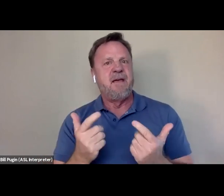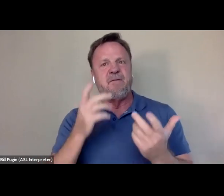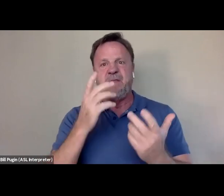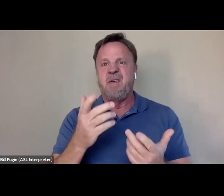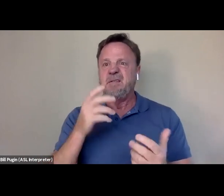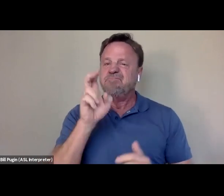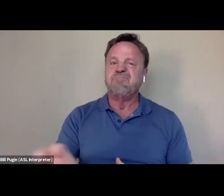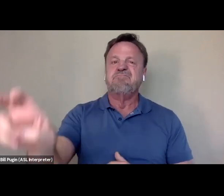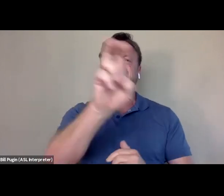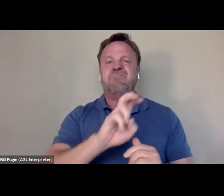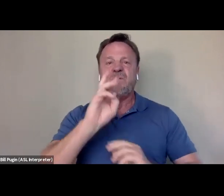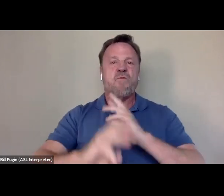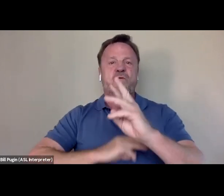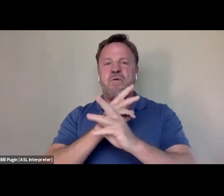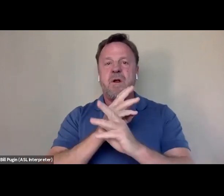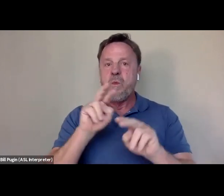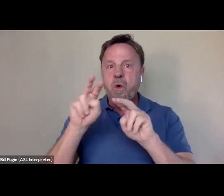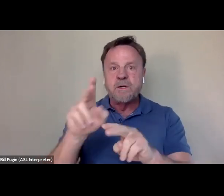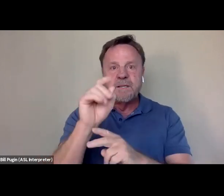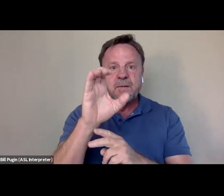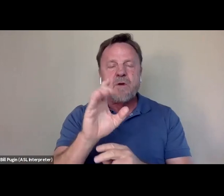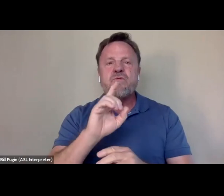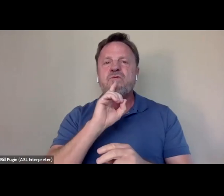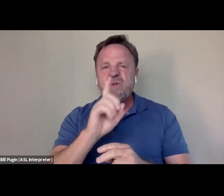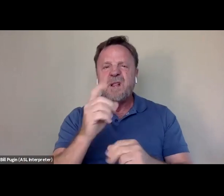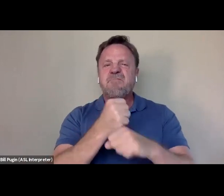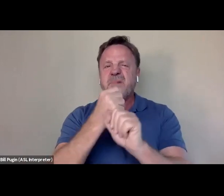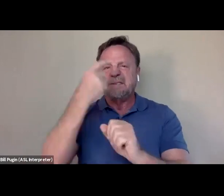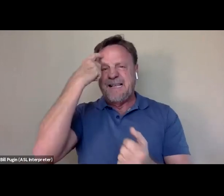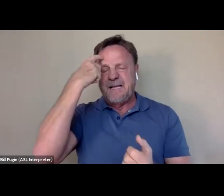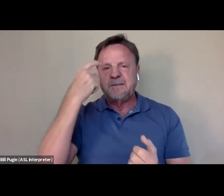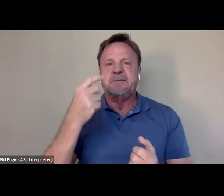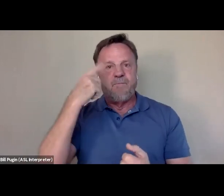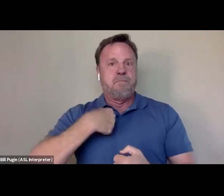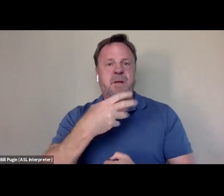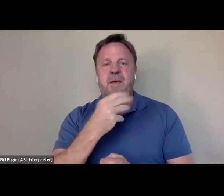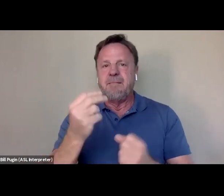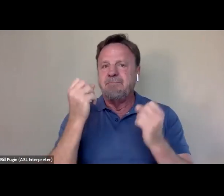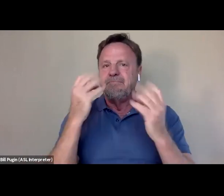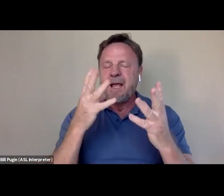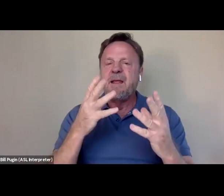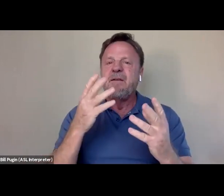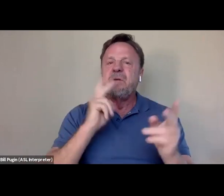and watching this documentary really brought that into context for me. And I'm sure for many other viewers that this was an actor